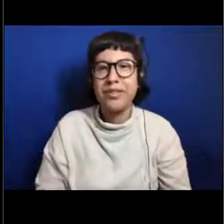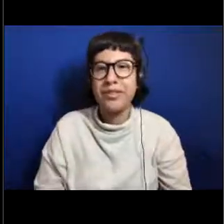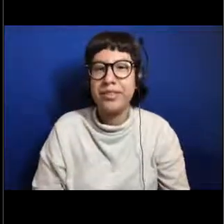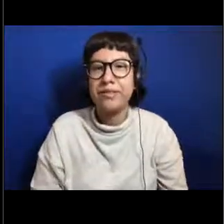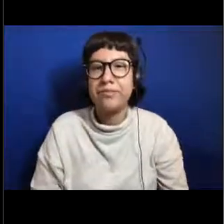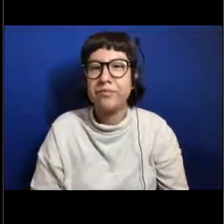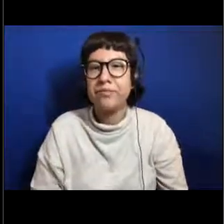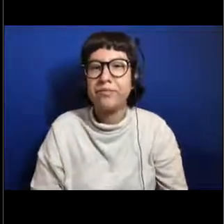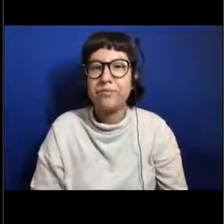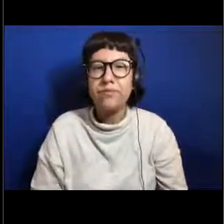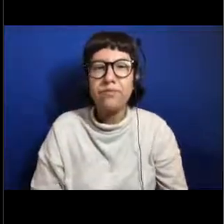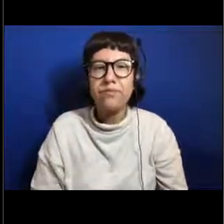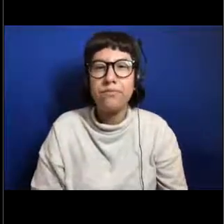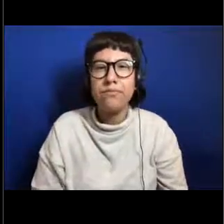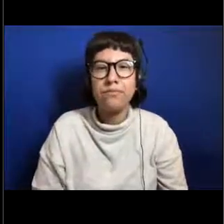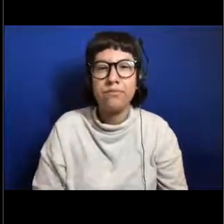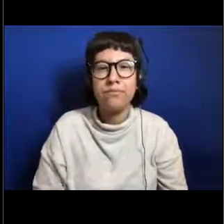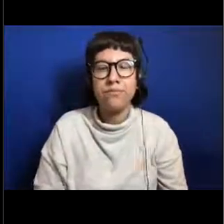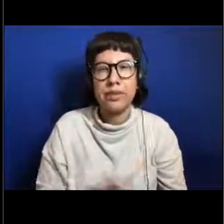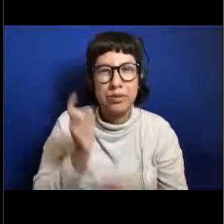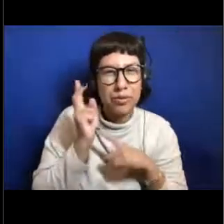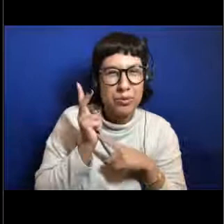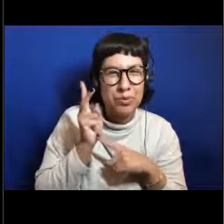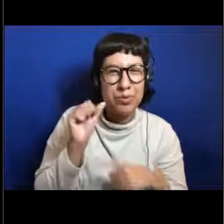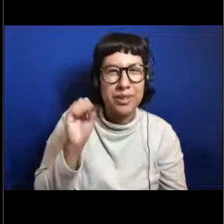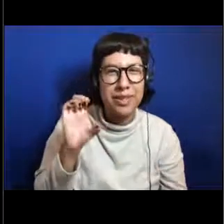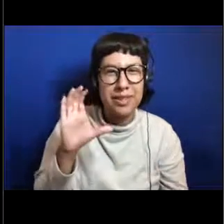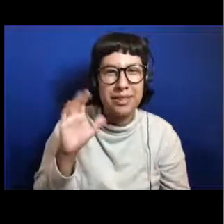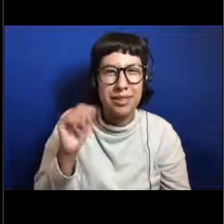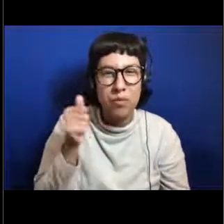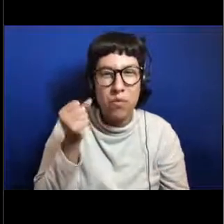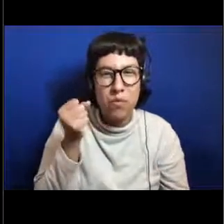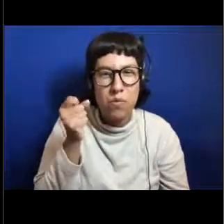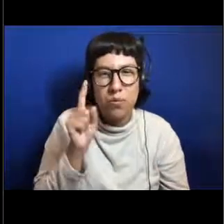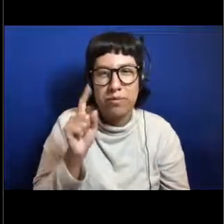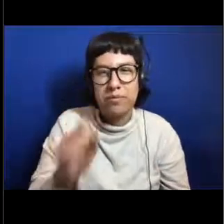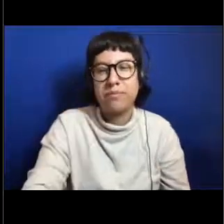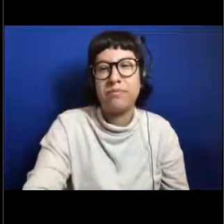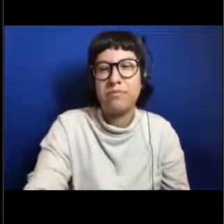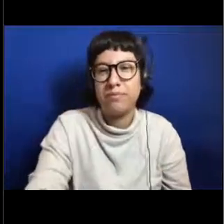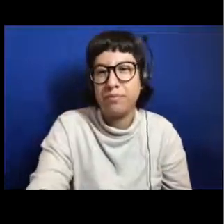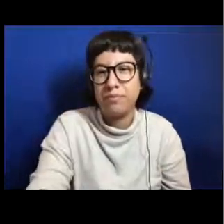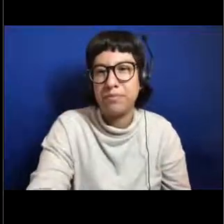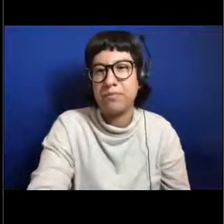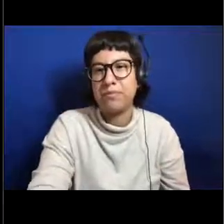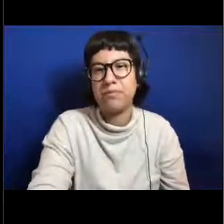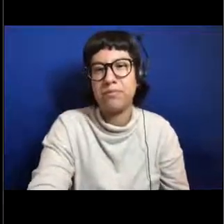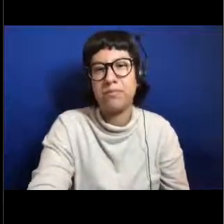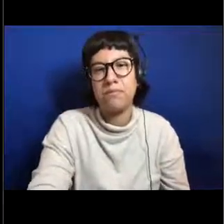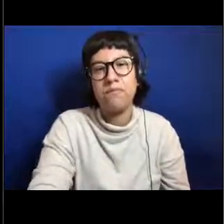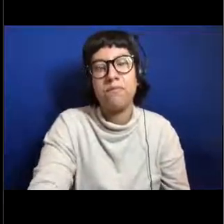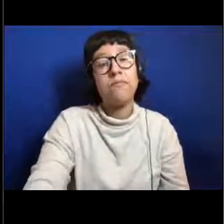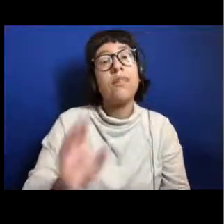This is, if you excuse me. Give me two seconds here in order to show it. So this is all about the water column.